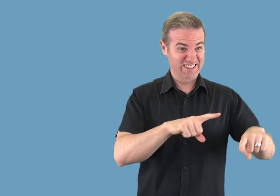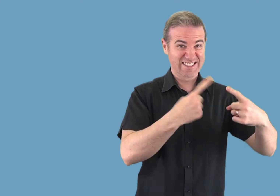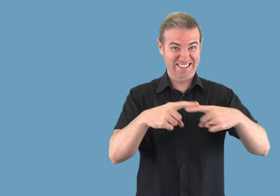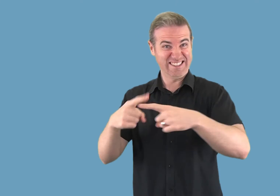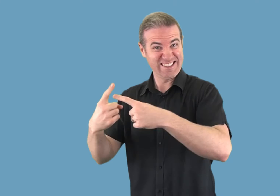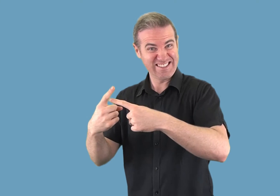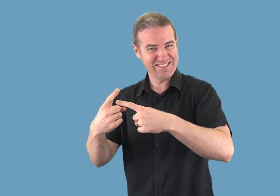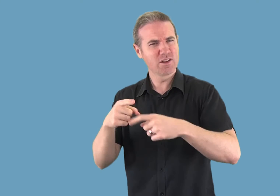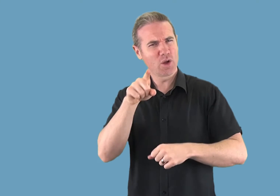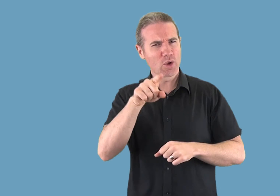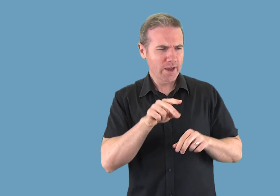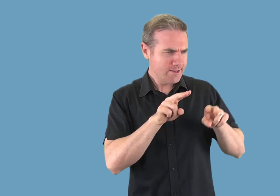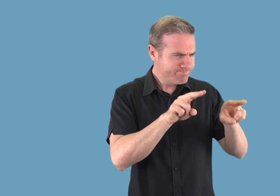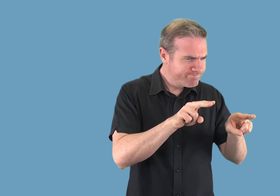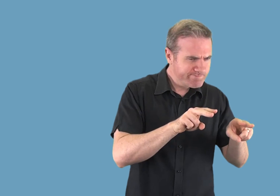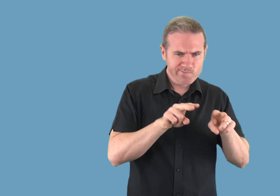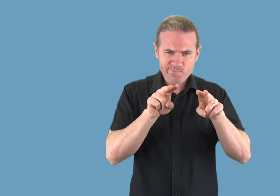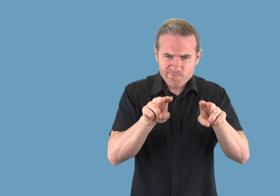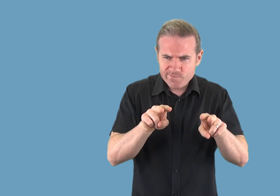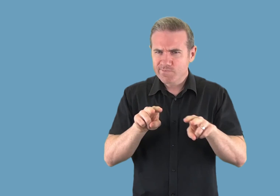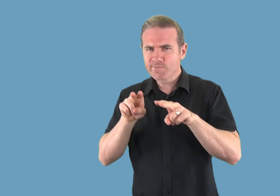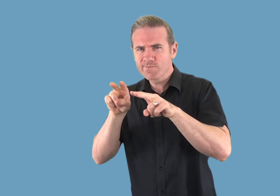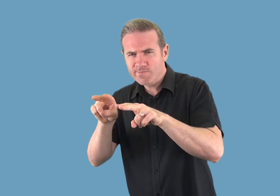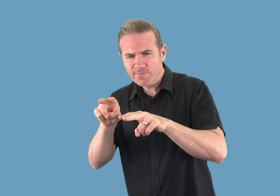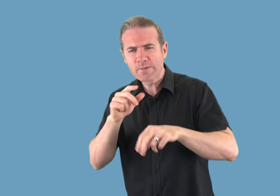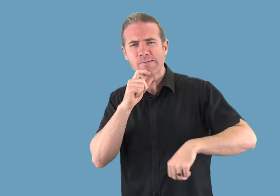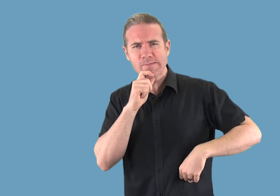Have a look around to see what the different social media